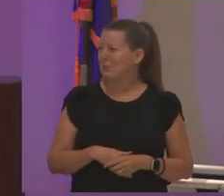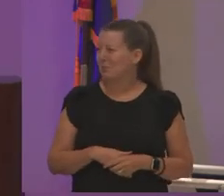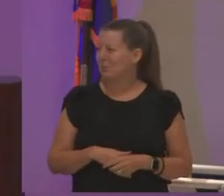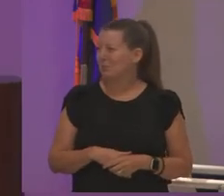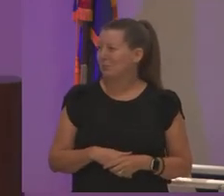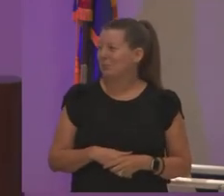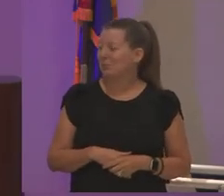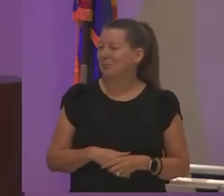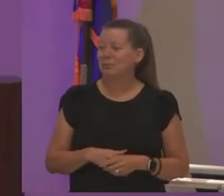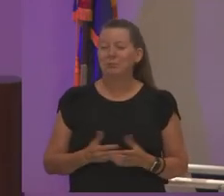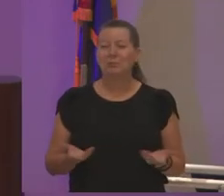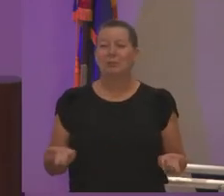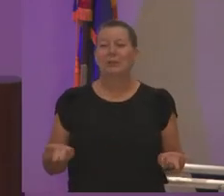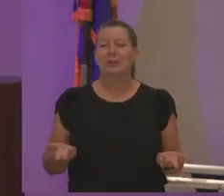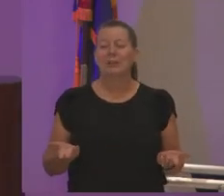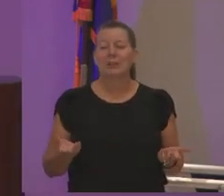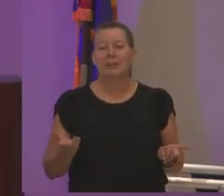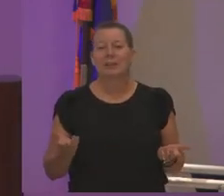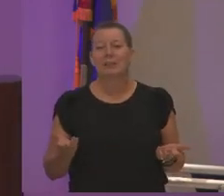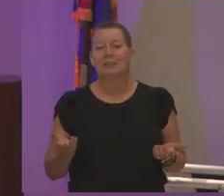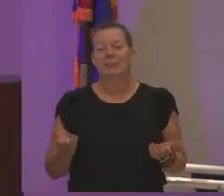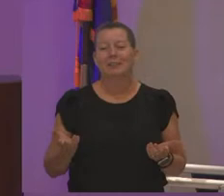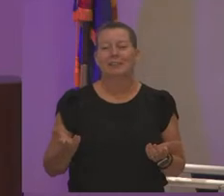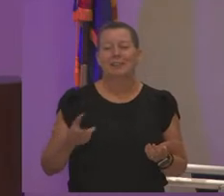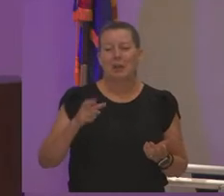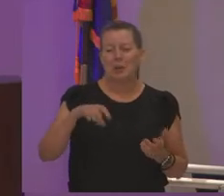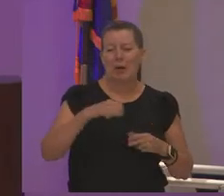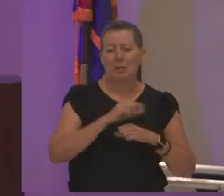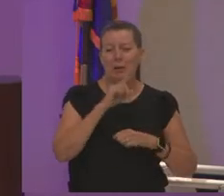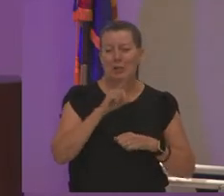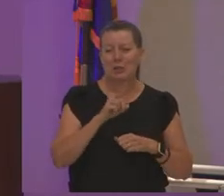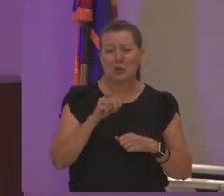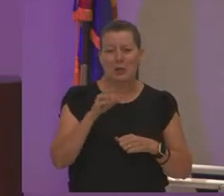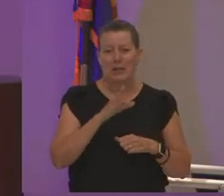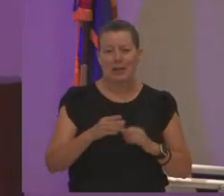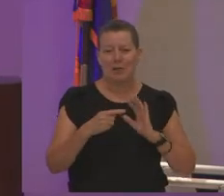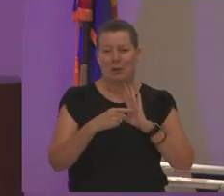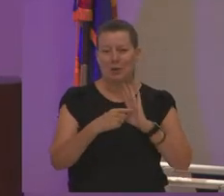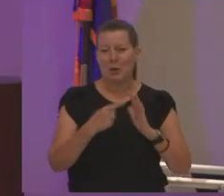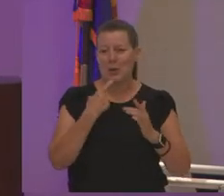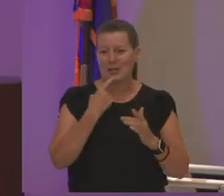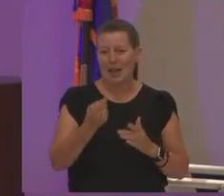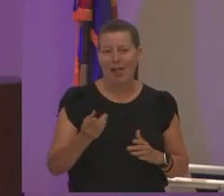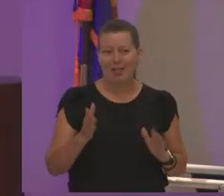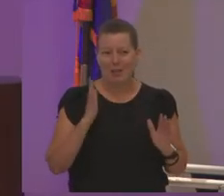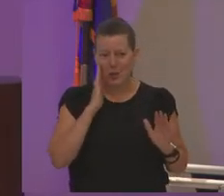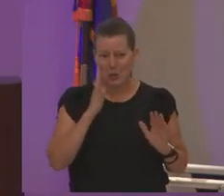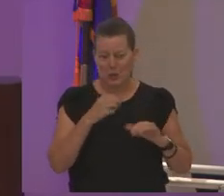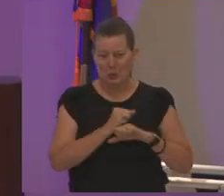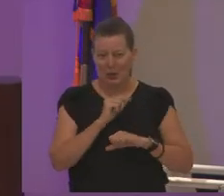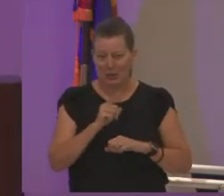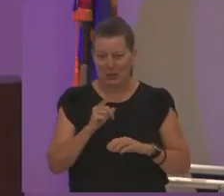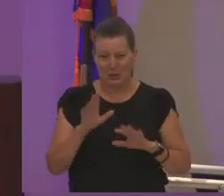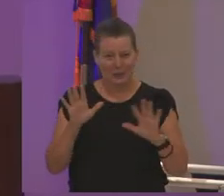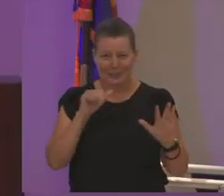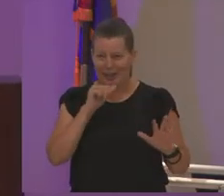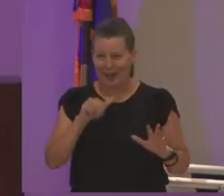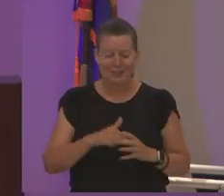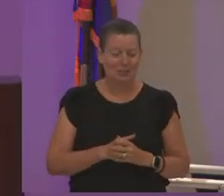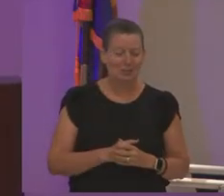i said yeah i said you got to make sure this is never show and tell when i show up right you go make sure it's no this is not show and tell dr robinson this is what we need